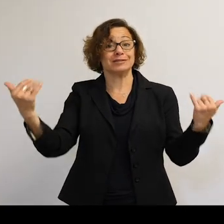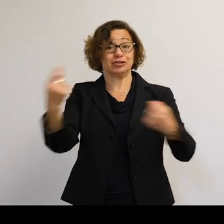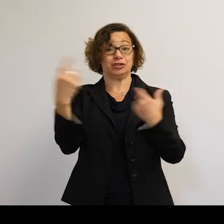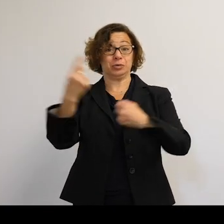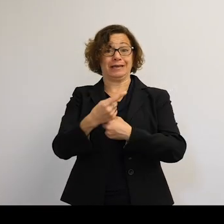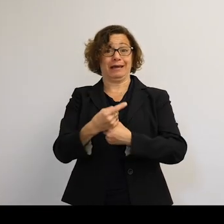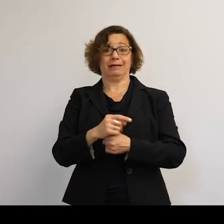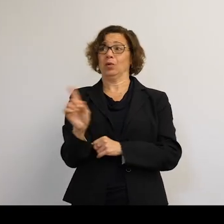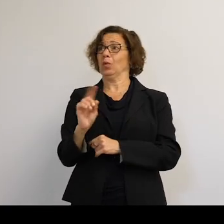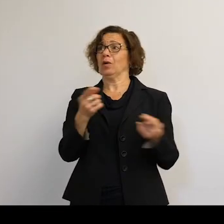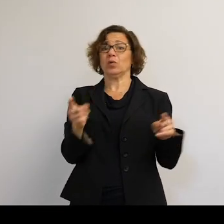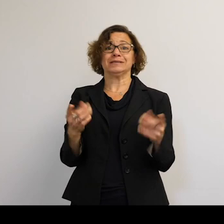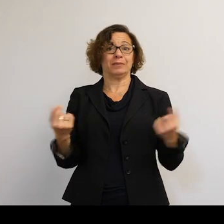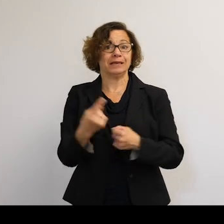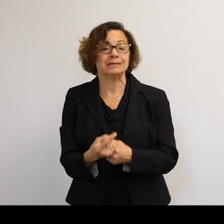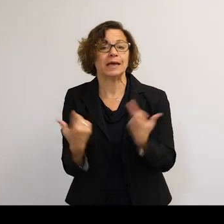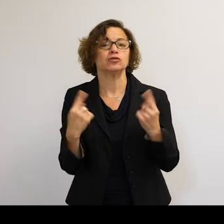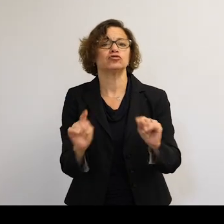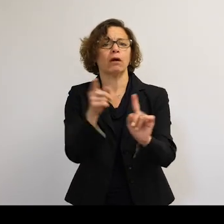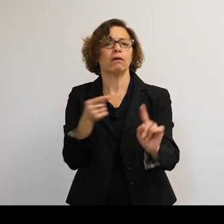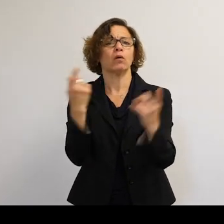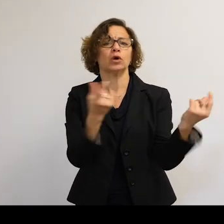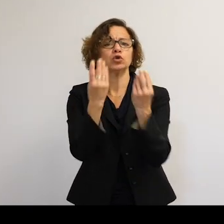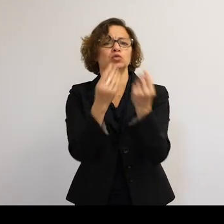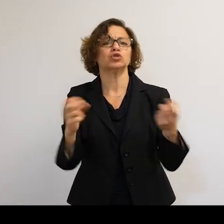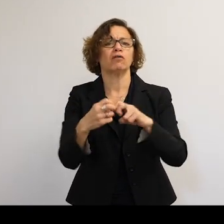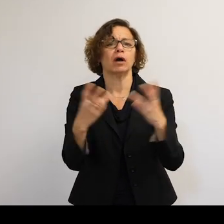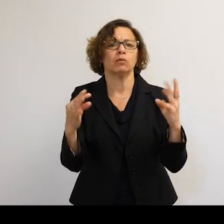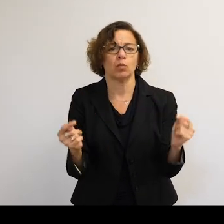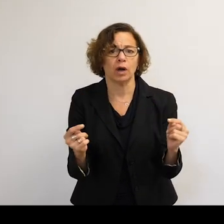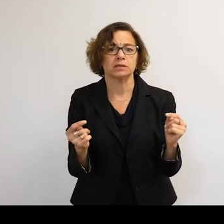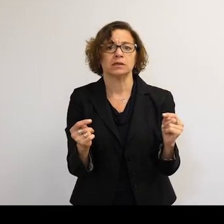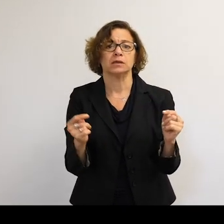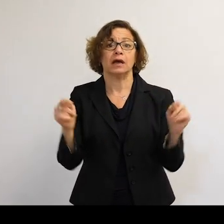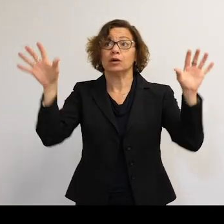Where is it going? What are we going to be trying to do about this problem? How can we clear up?